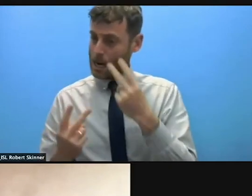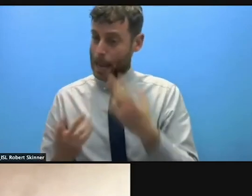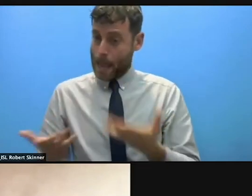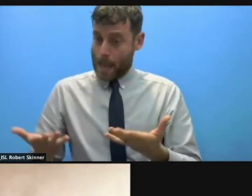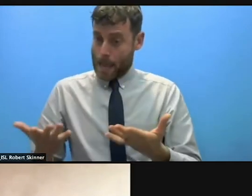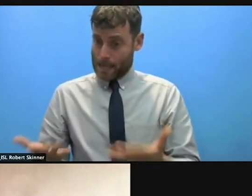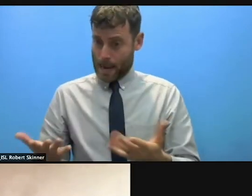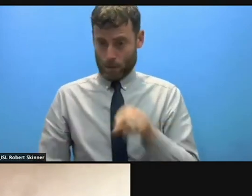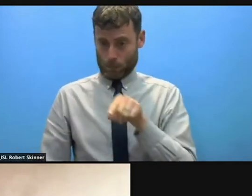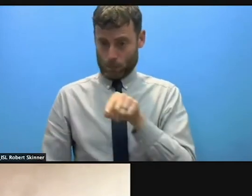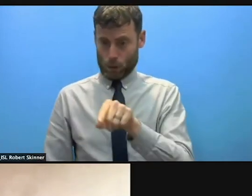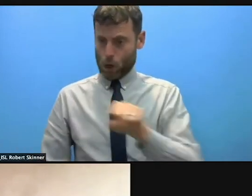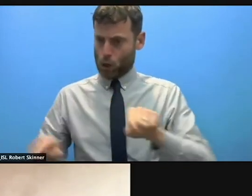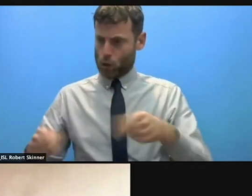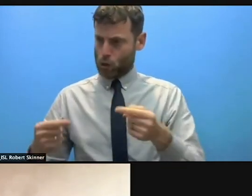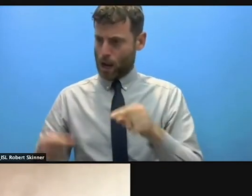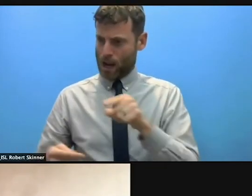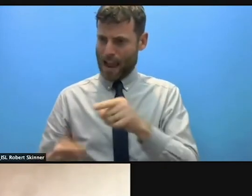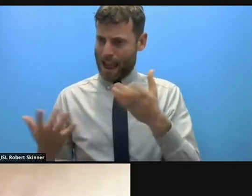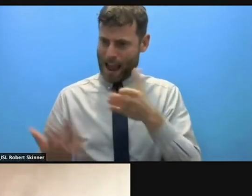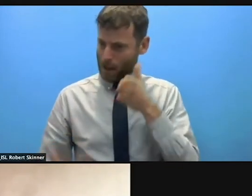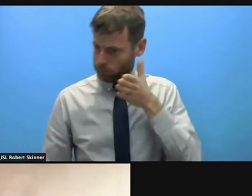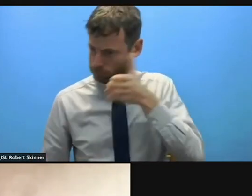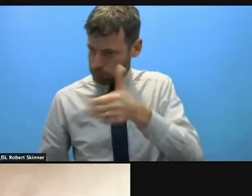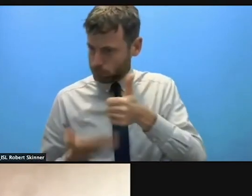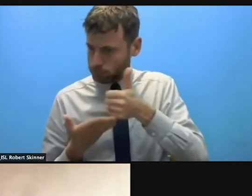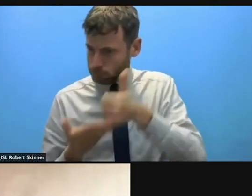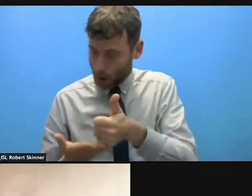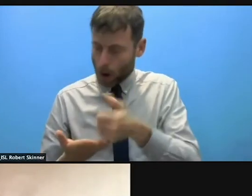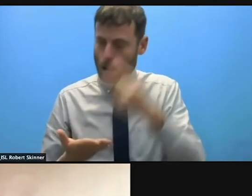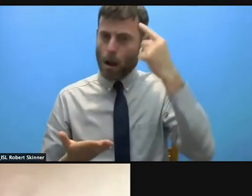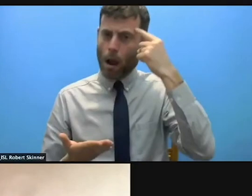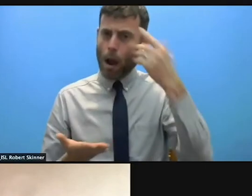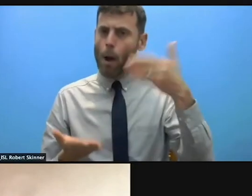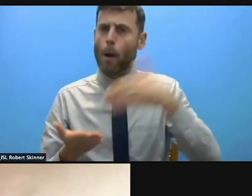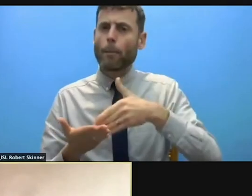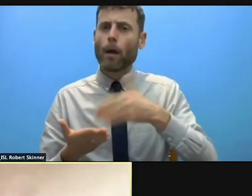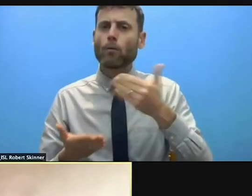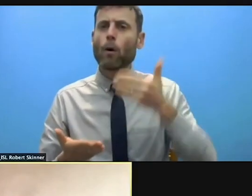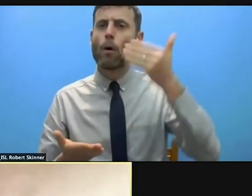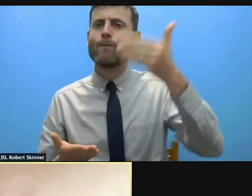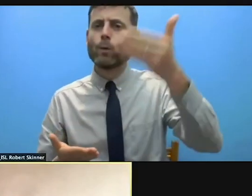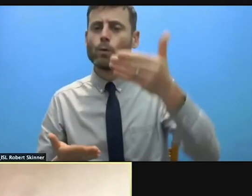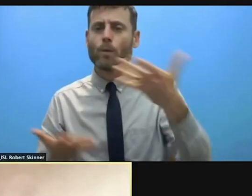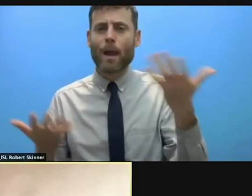protect community engagement and accountability? >> Sally Mansfield: Thanks very much indeed for